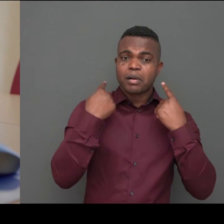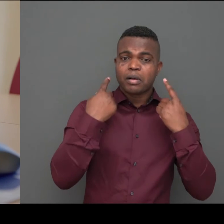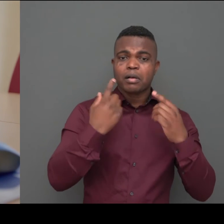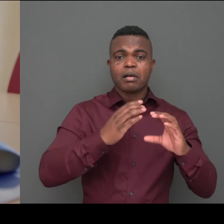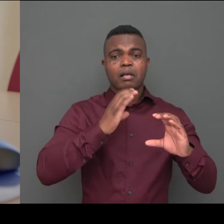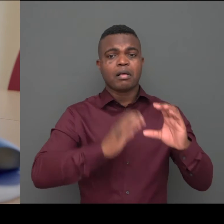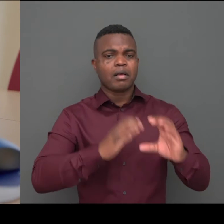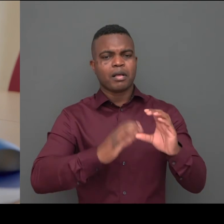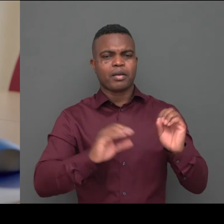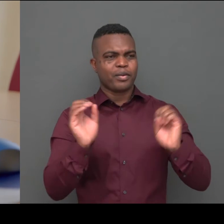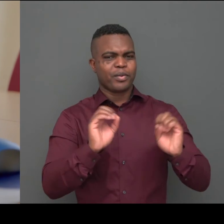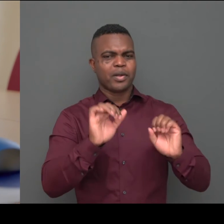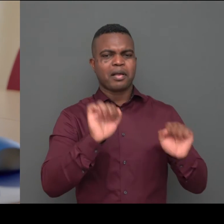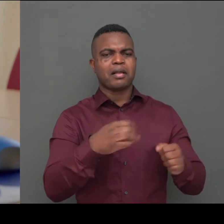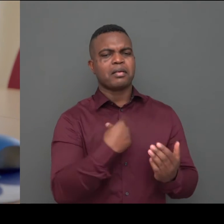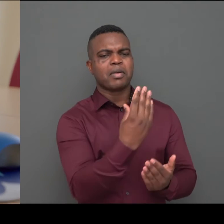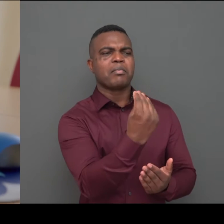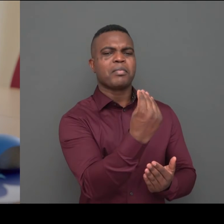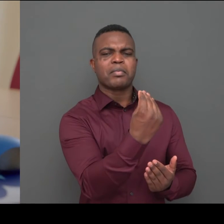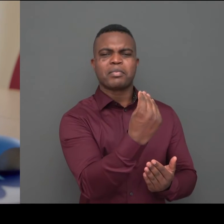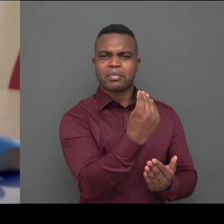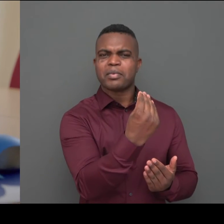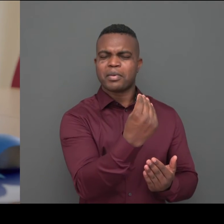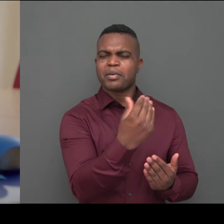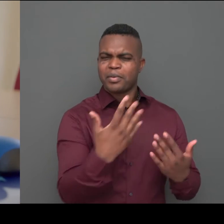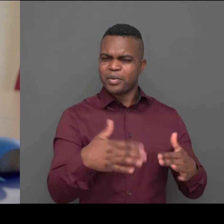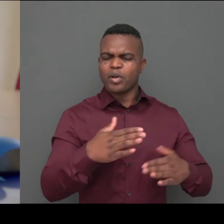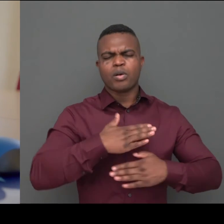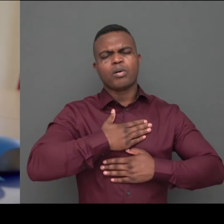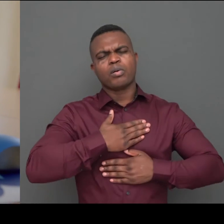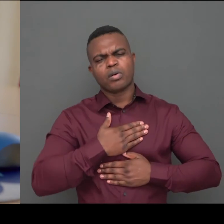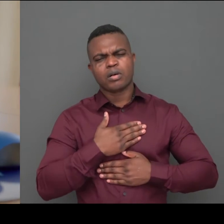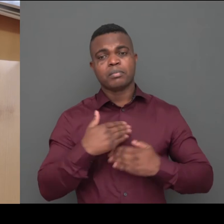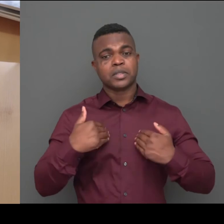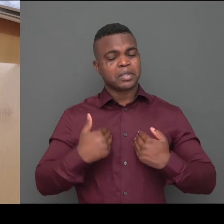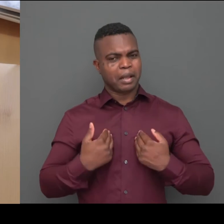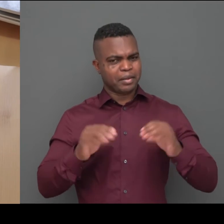I get texts read aloud so there won't be any misunderstandings and I won't be tired.